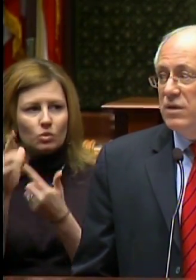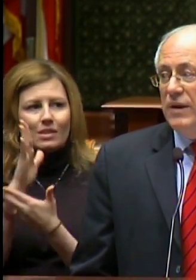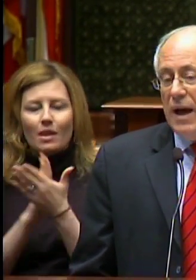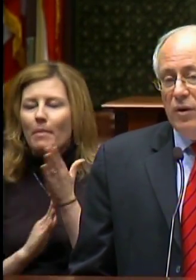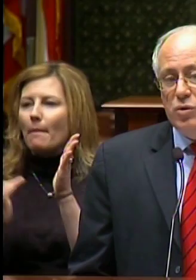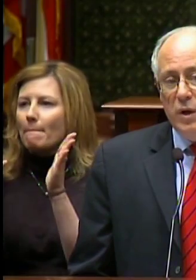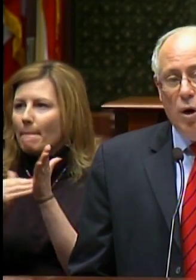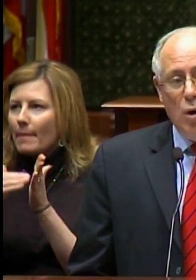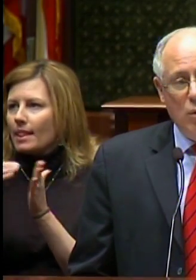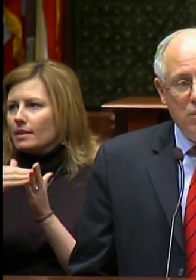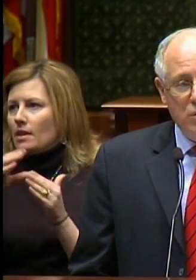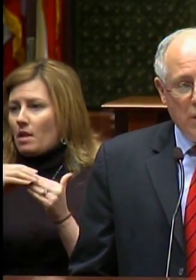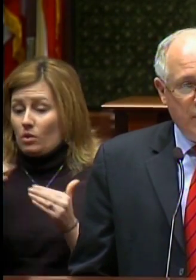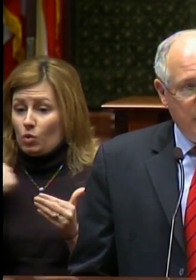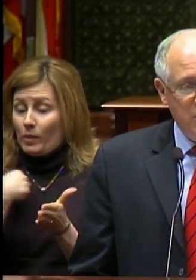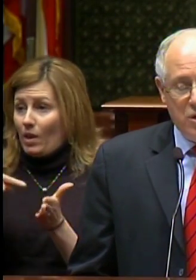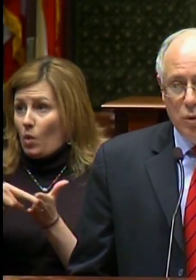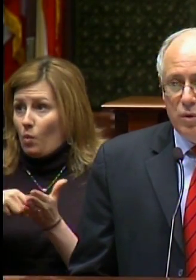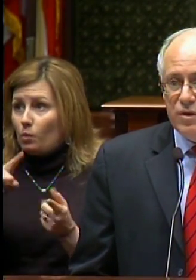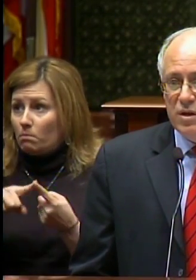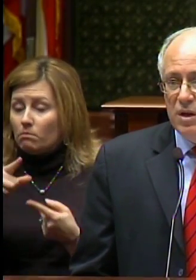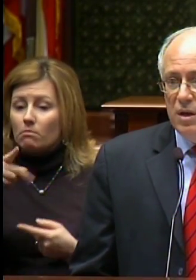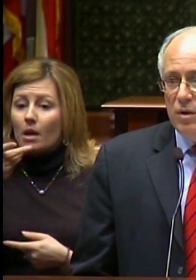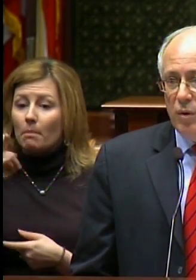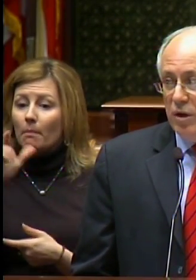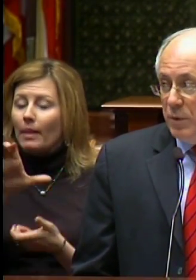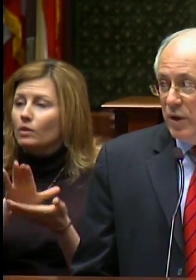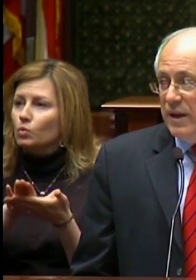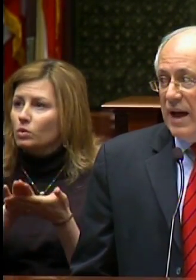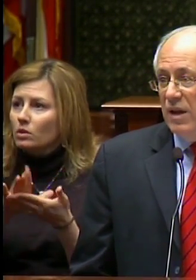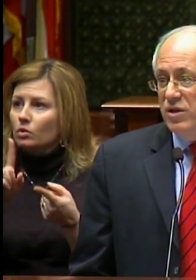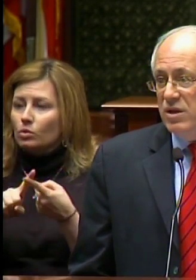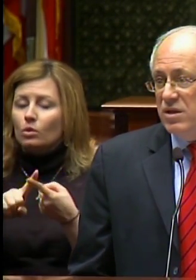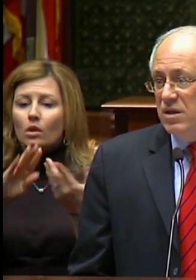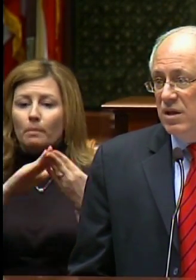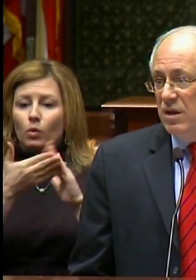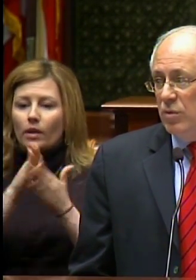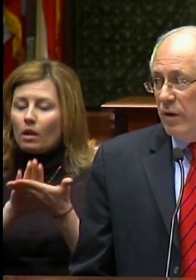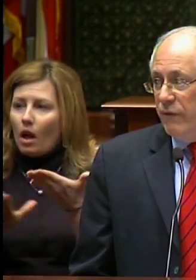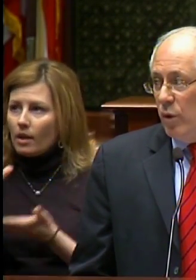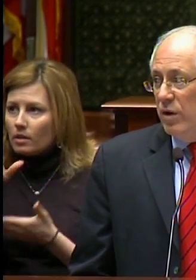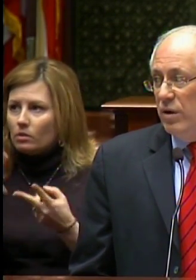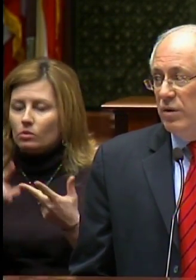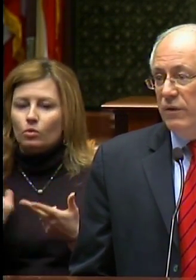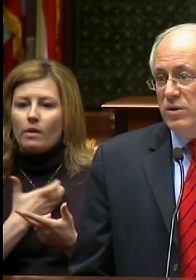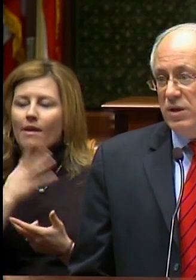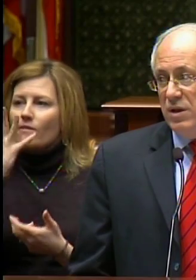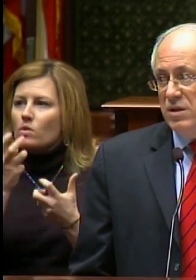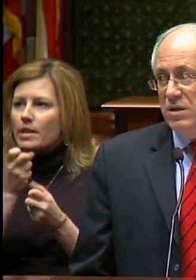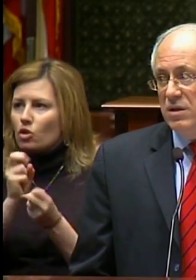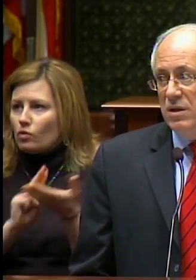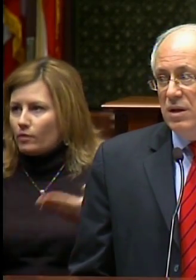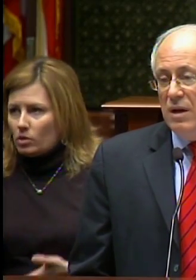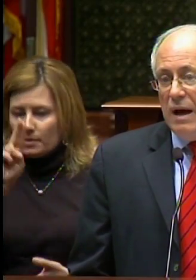of dollars we owe to our public schools, community colleges and four-year universities.